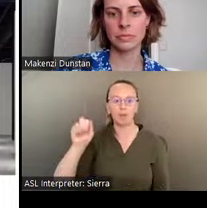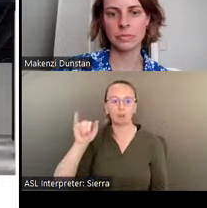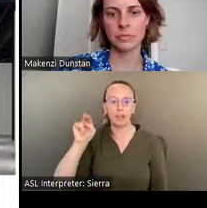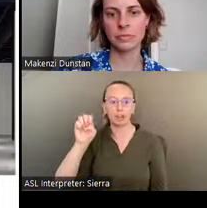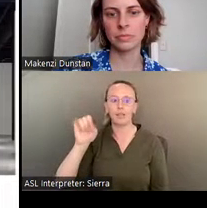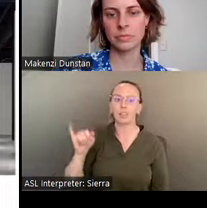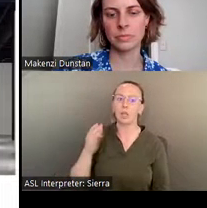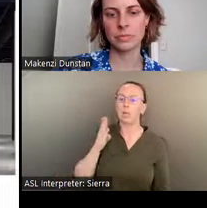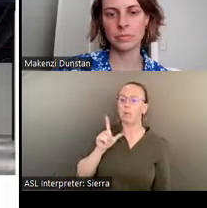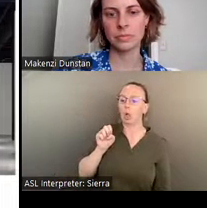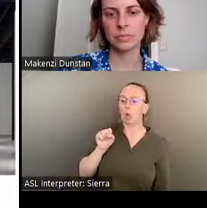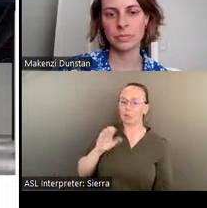artist Alma Thomas?